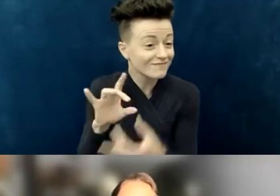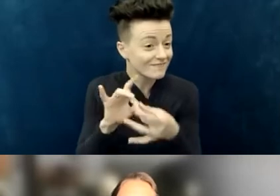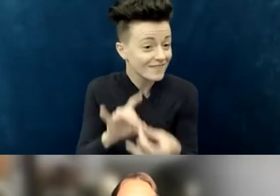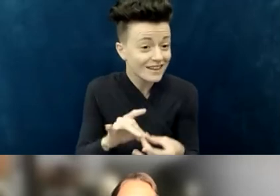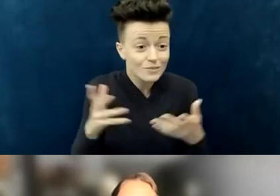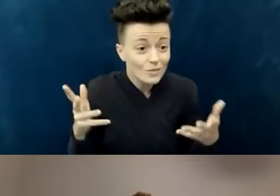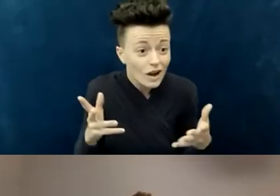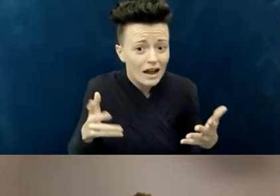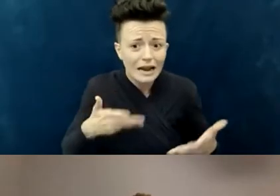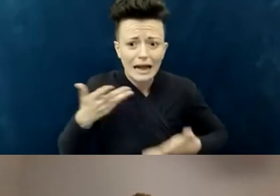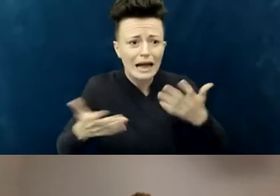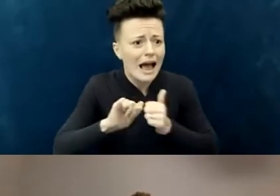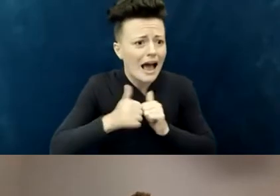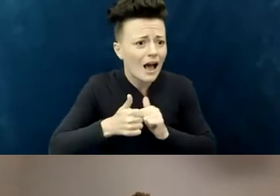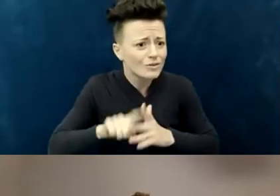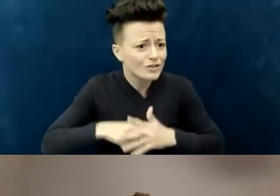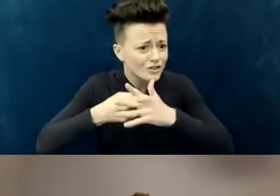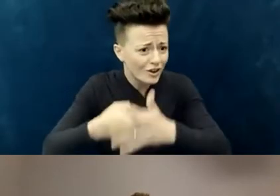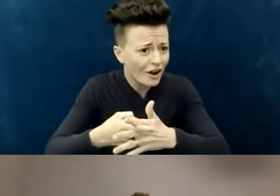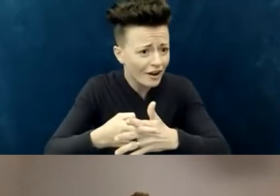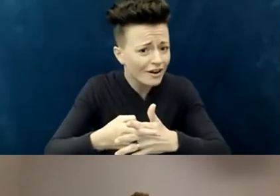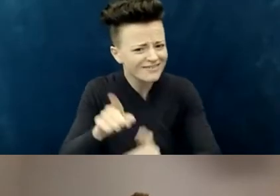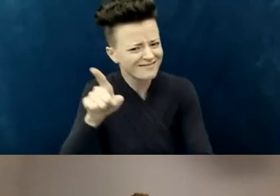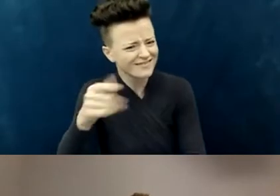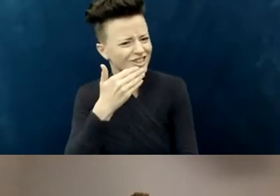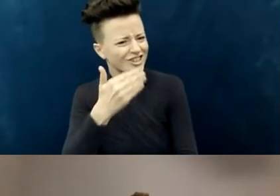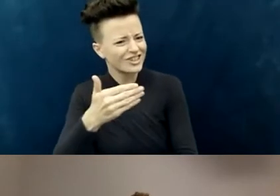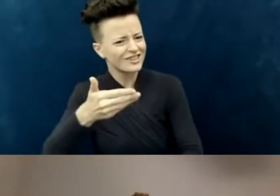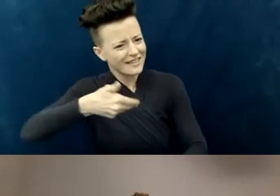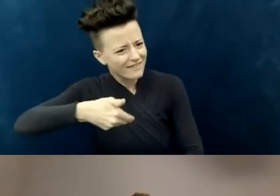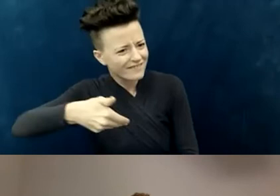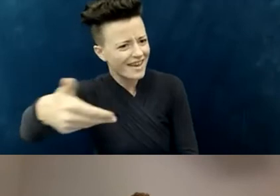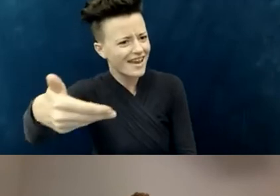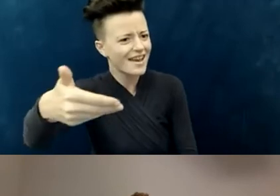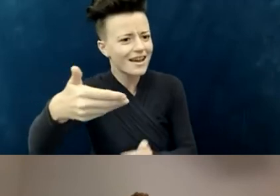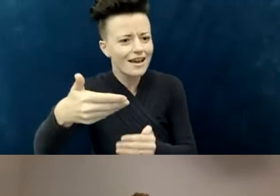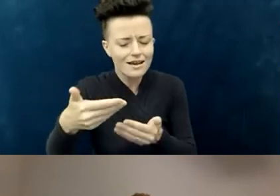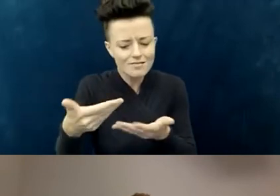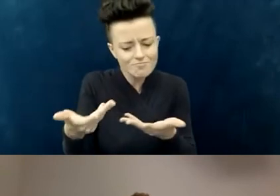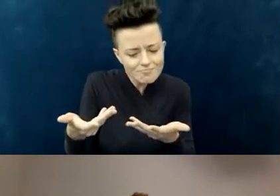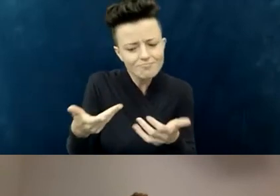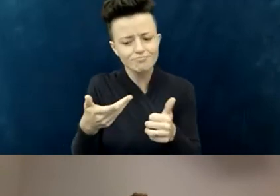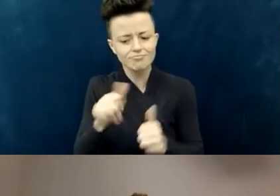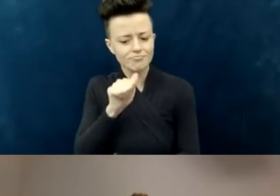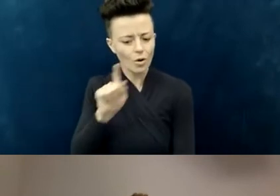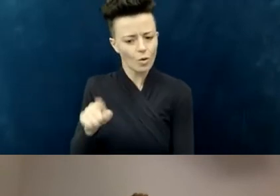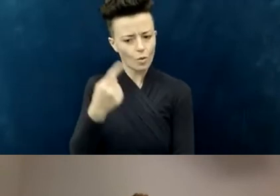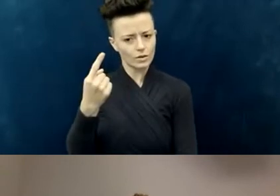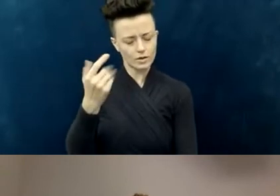Your invitation for us to... not just familiarize ourselves with God's vision of